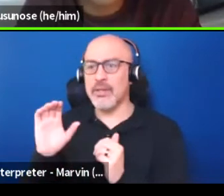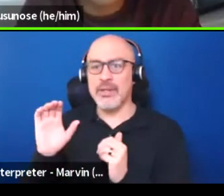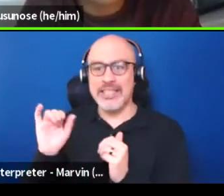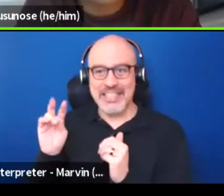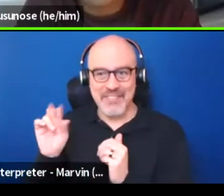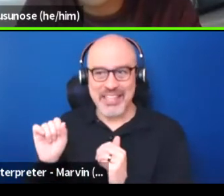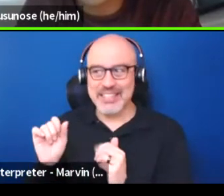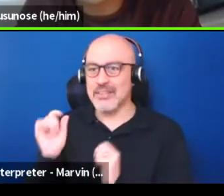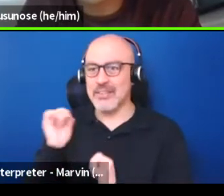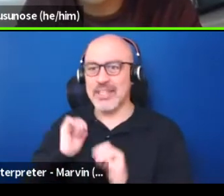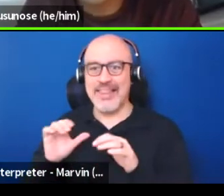for the next 50 years.